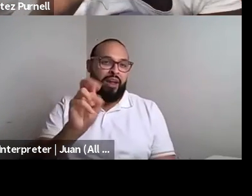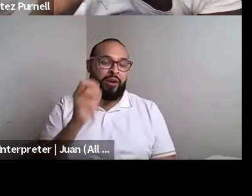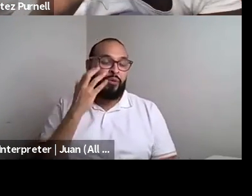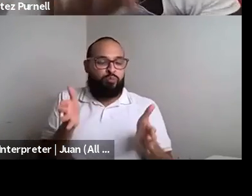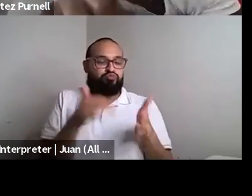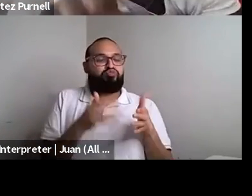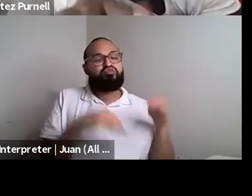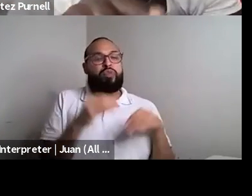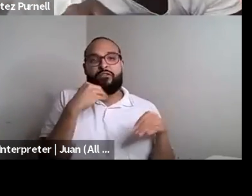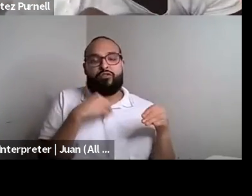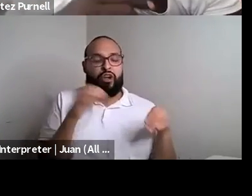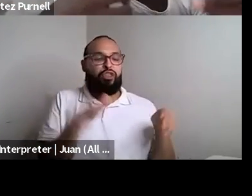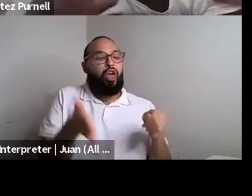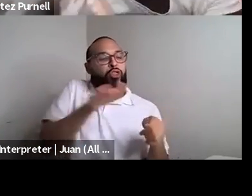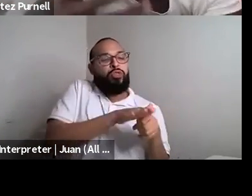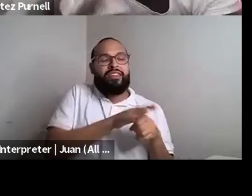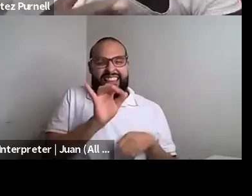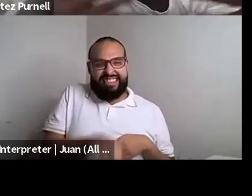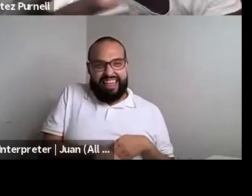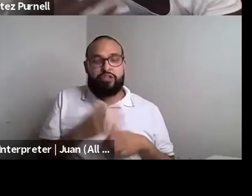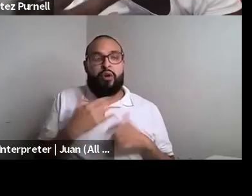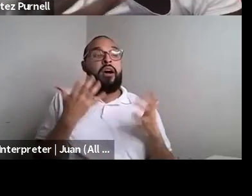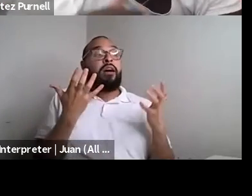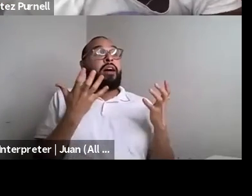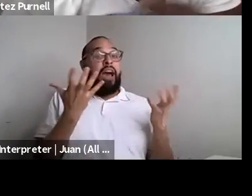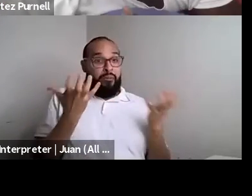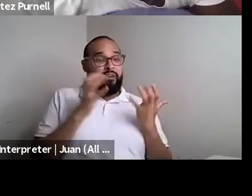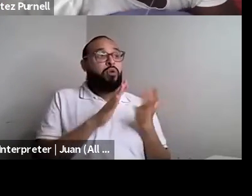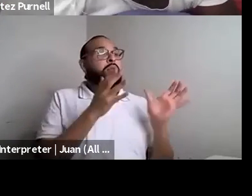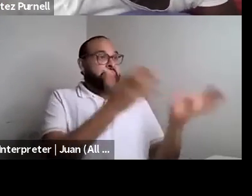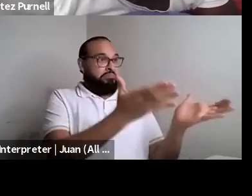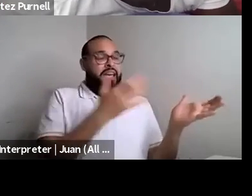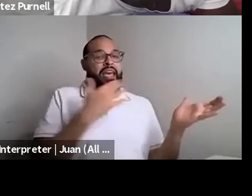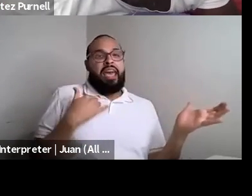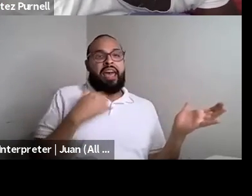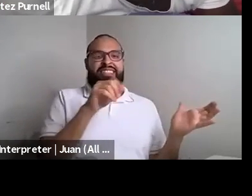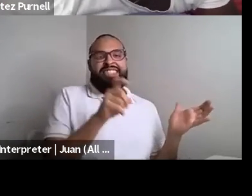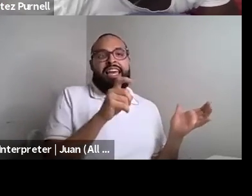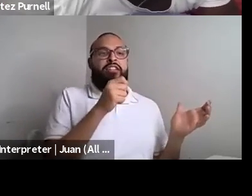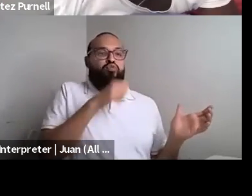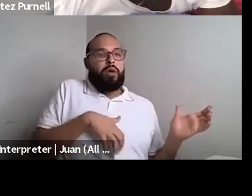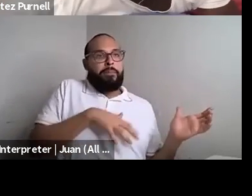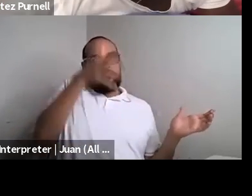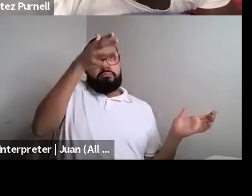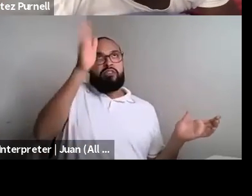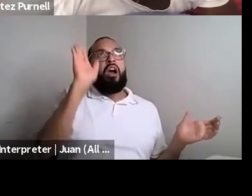Brontez Purnell: Not saying that those things are mutually exclusive. Brontez Purnell: But if I can put out a Tupperware line and marry a white man. Yeah.